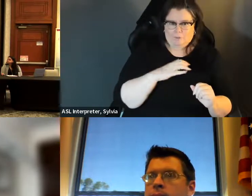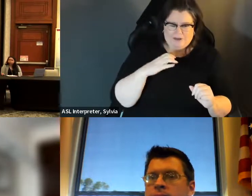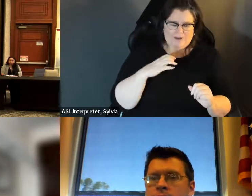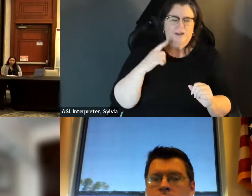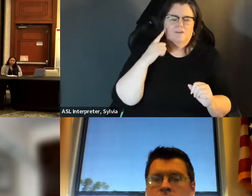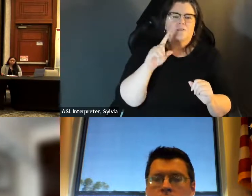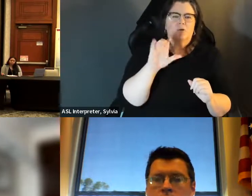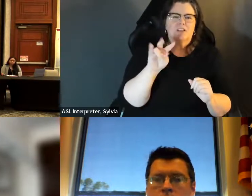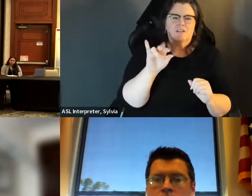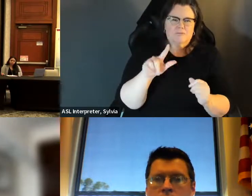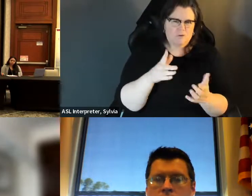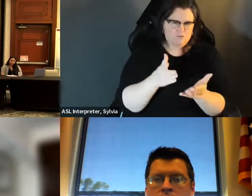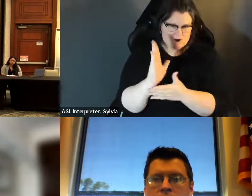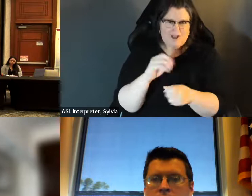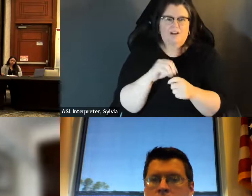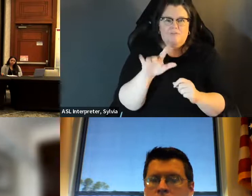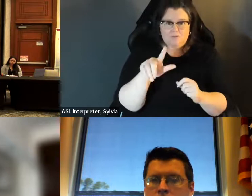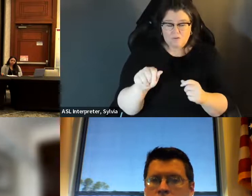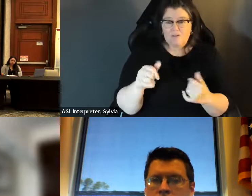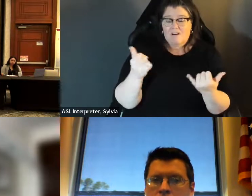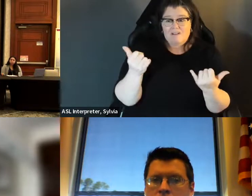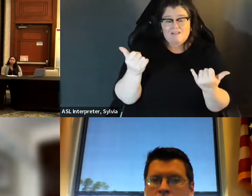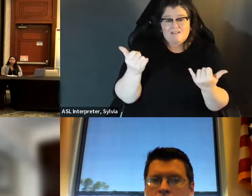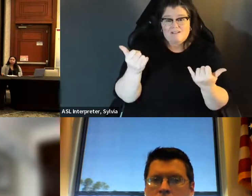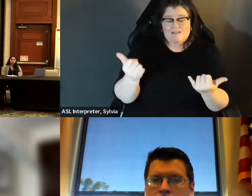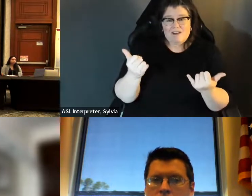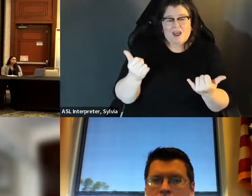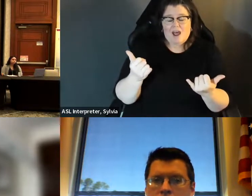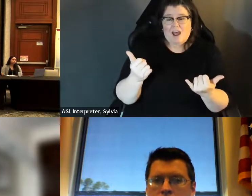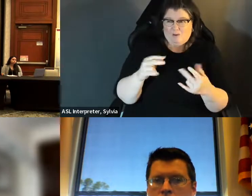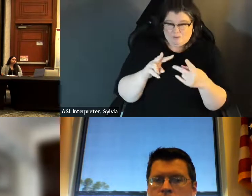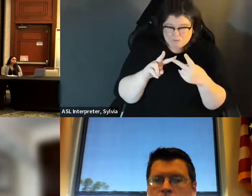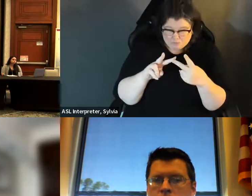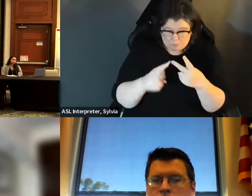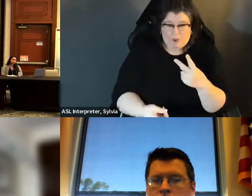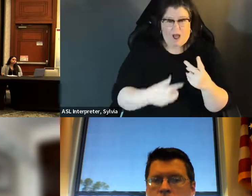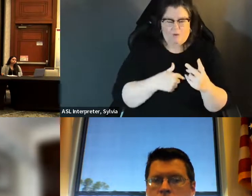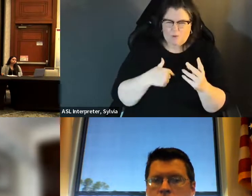committee to the US commission on civil rights, and this is the second time where we're examining the voting rights in